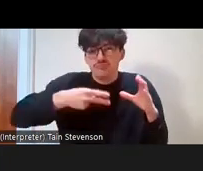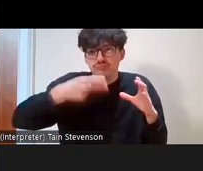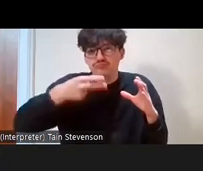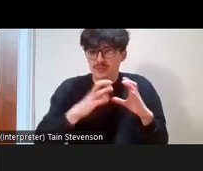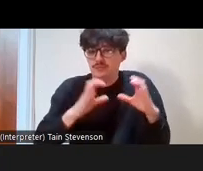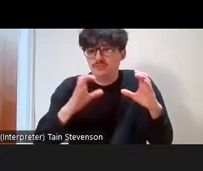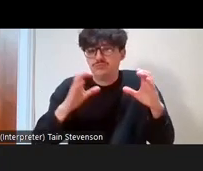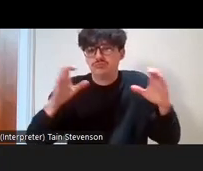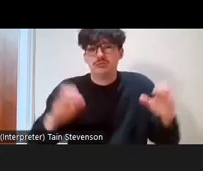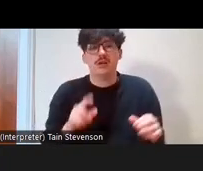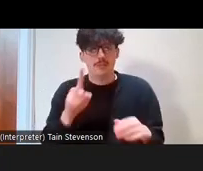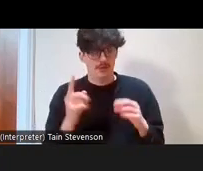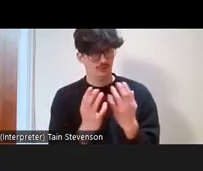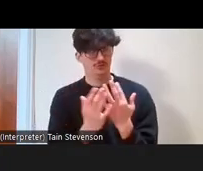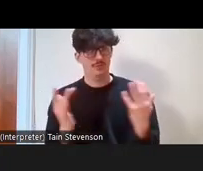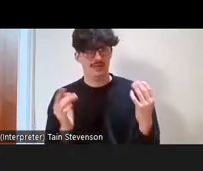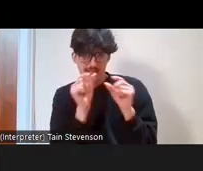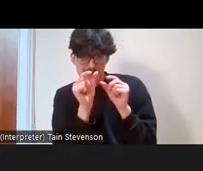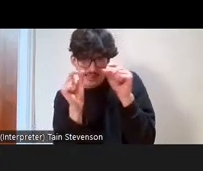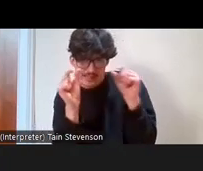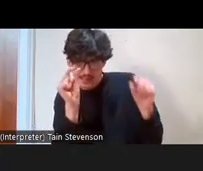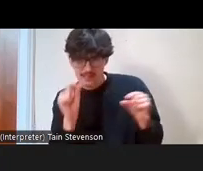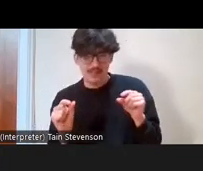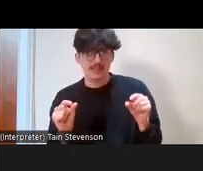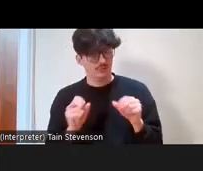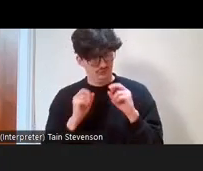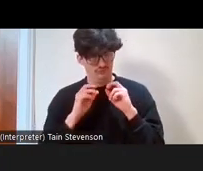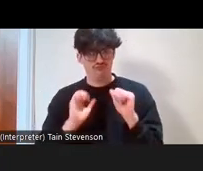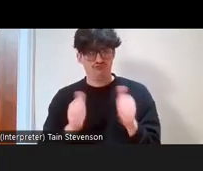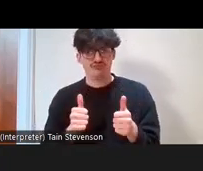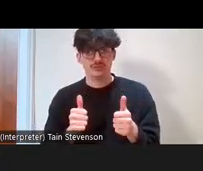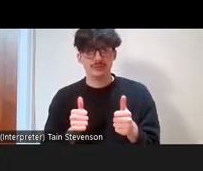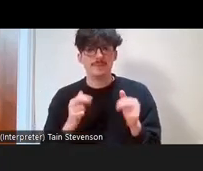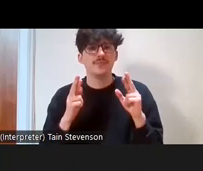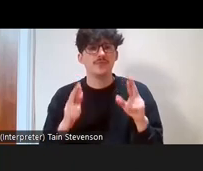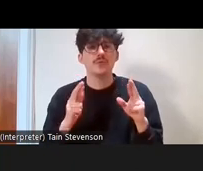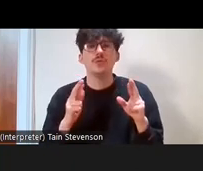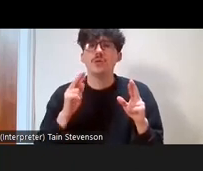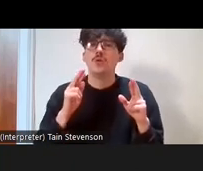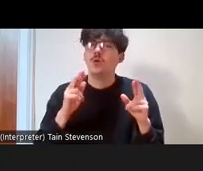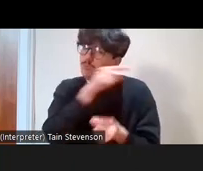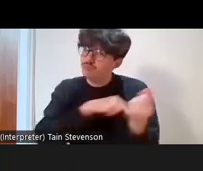which is brilliant, so I'm just going to move us on, I hope that was useful and we can share the